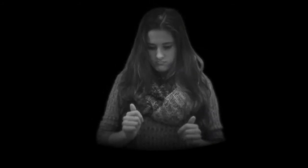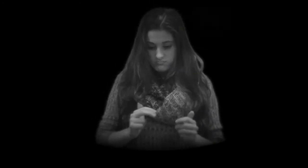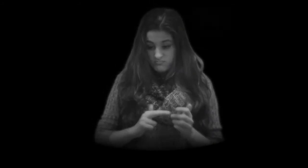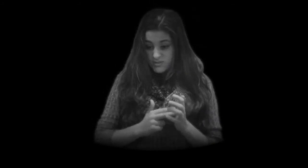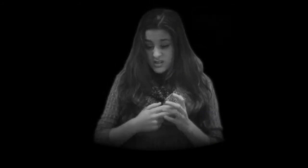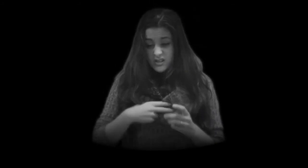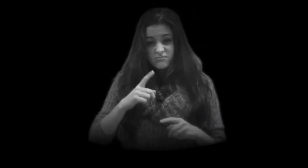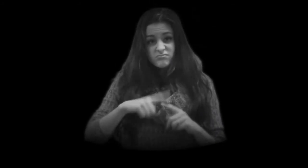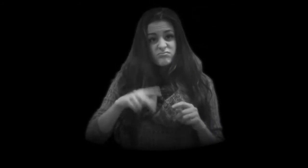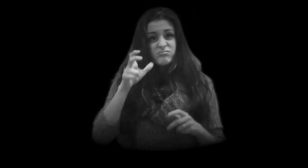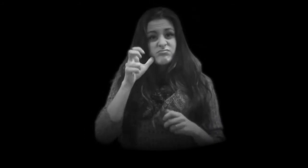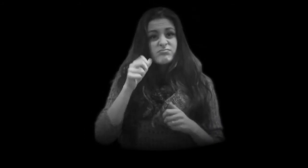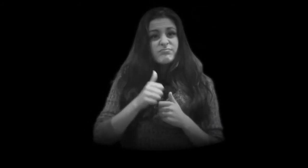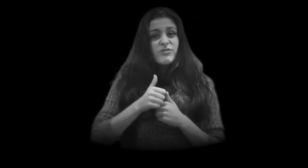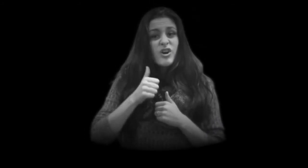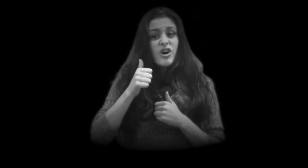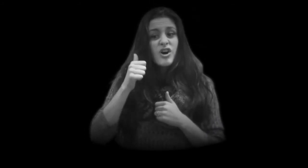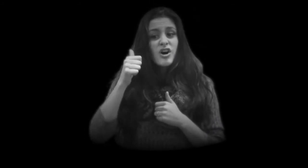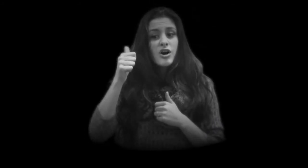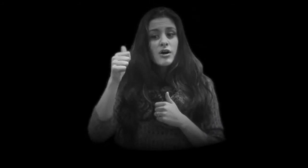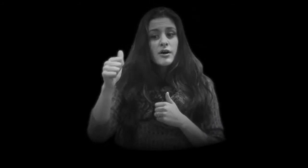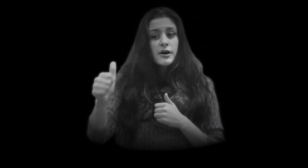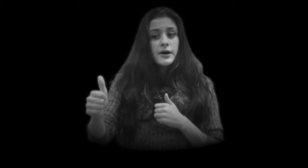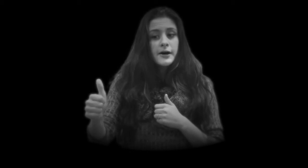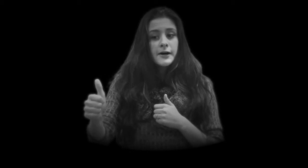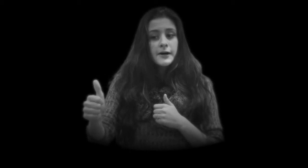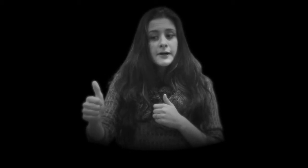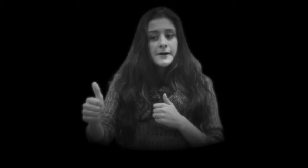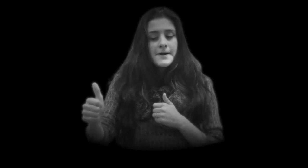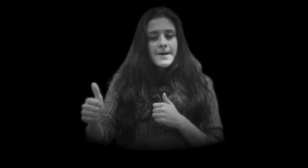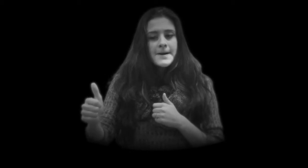I'm losing MY hearing? I can't hear her from far away?"